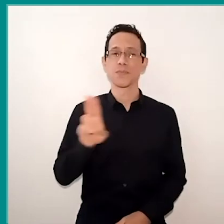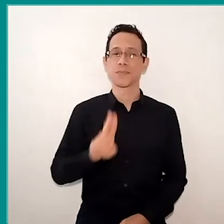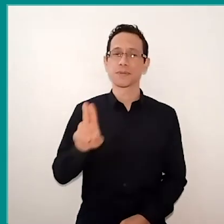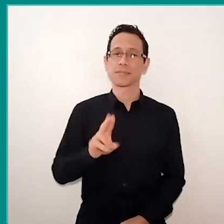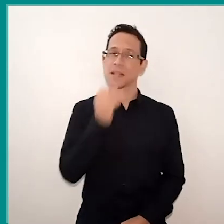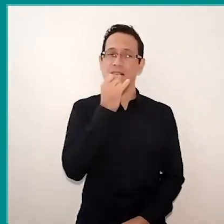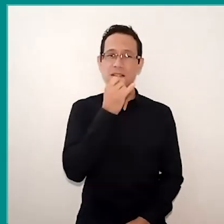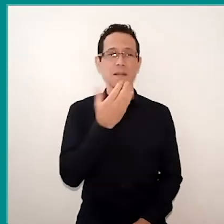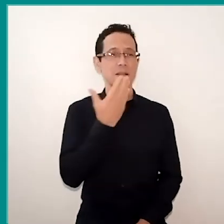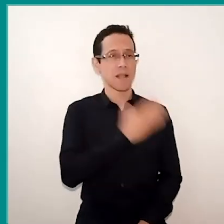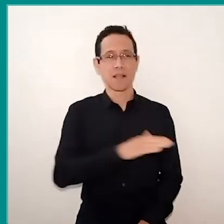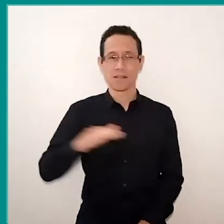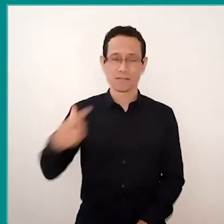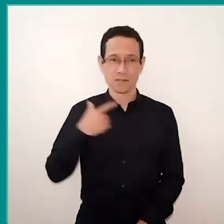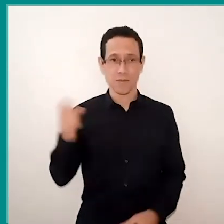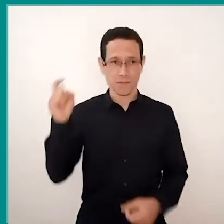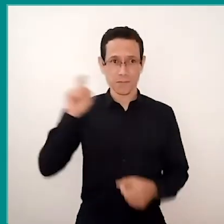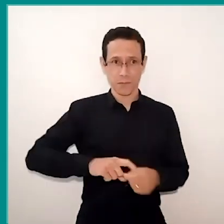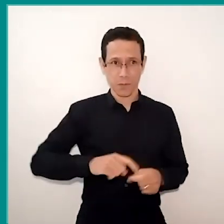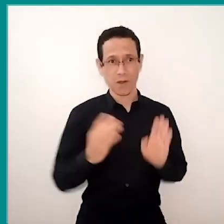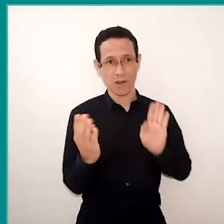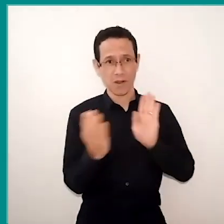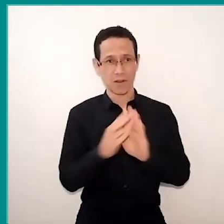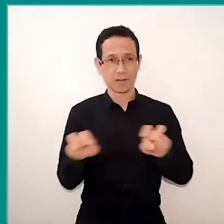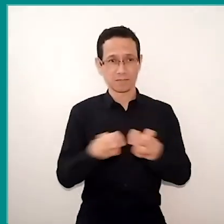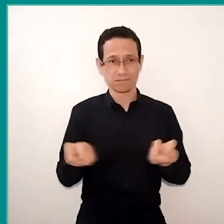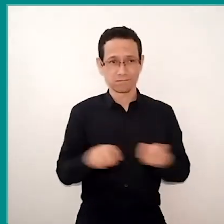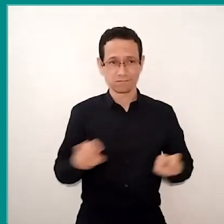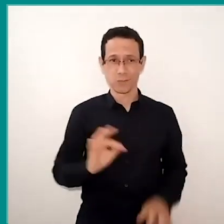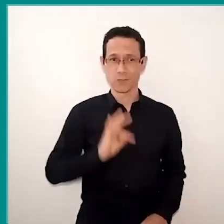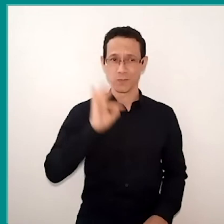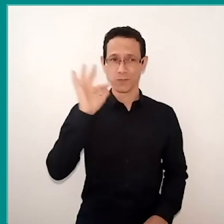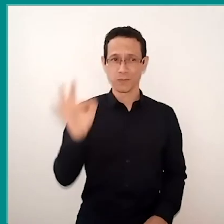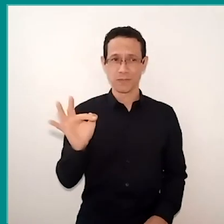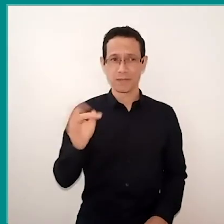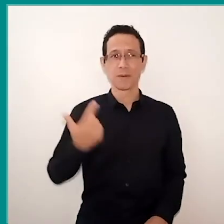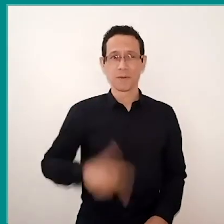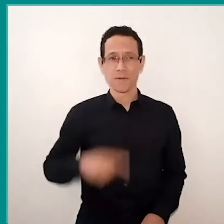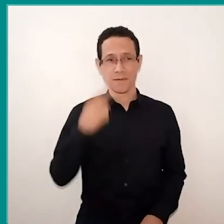the activities return to classroom lessons, when possible, they can bring to Curumim